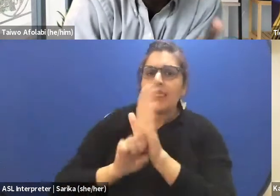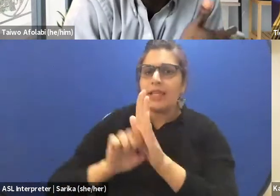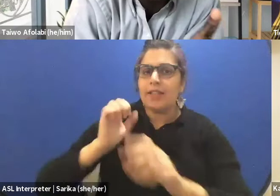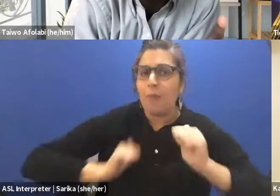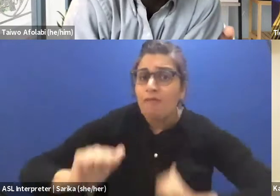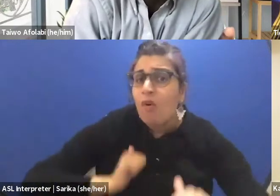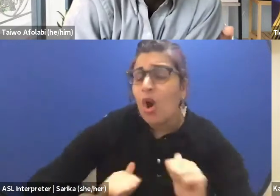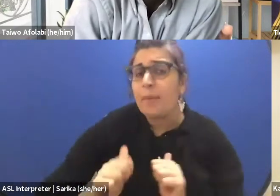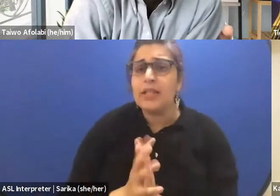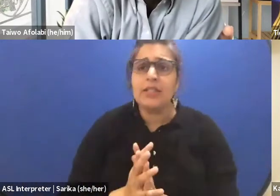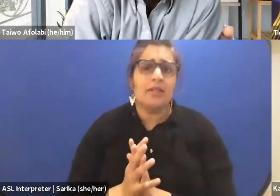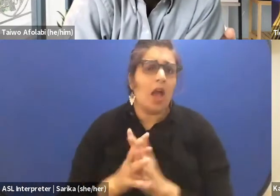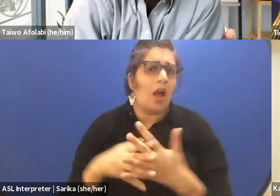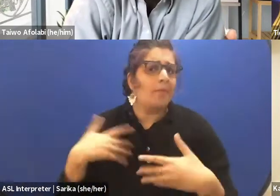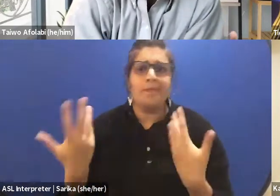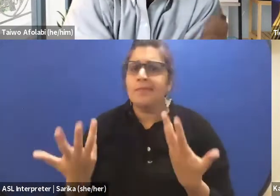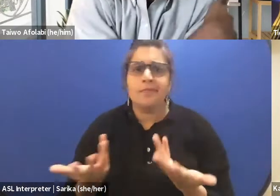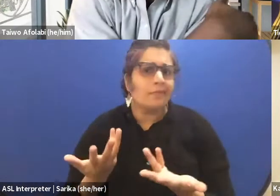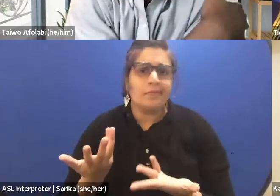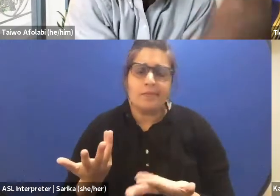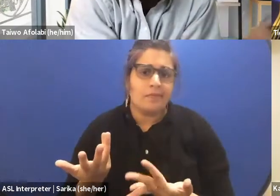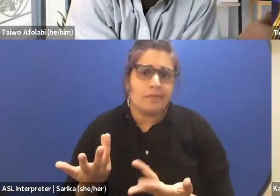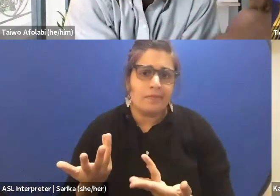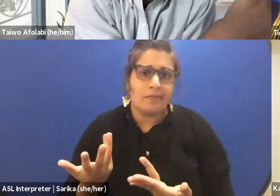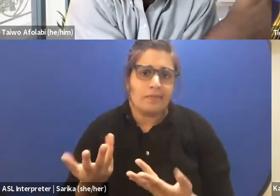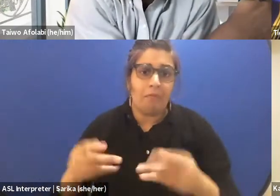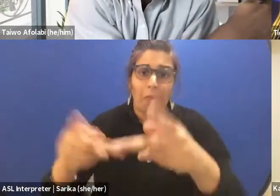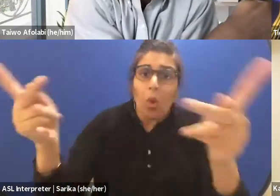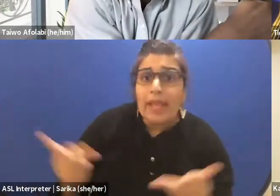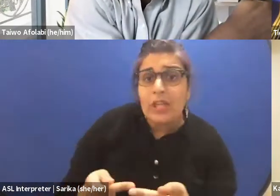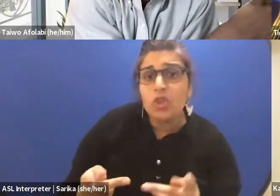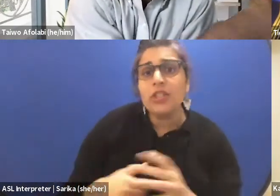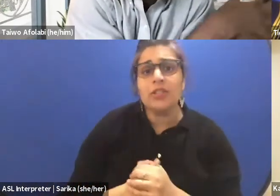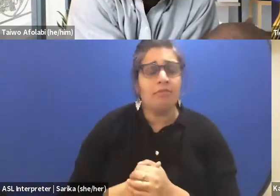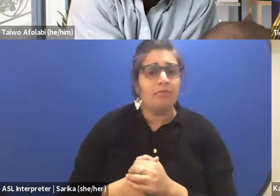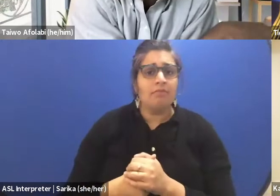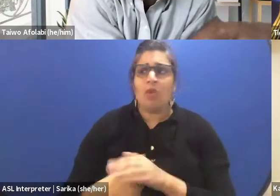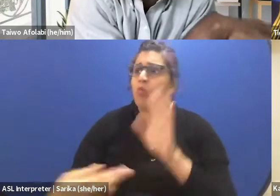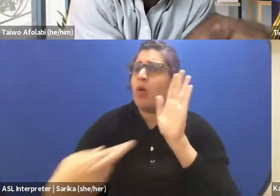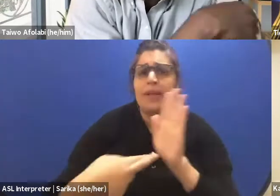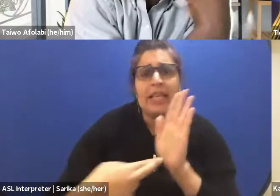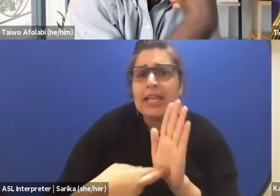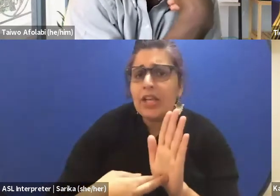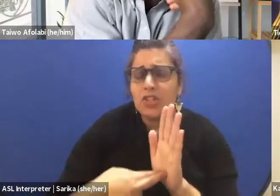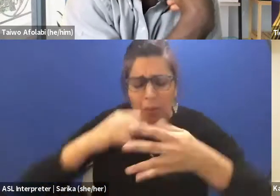ethics of location and representation, and all of those realities.